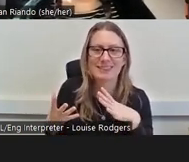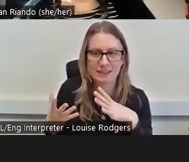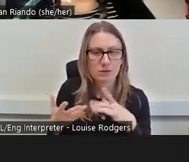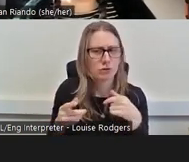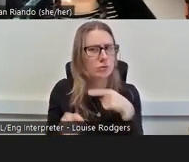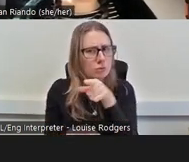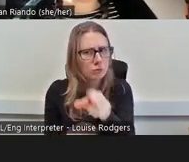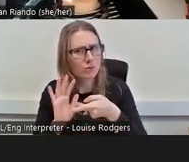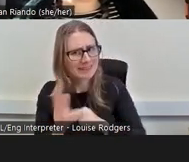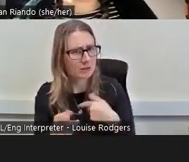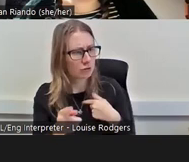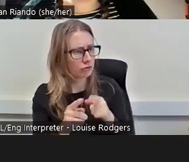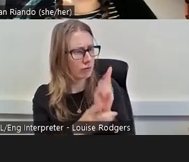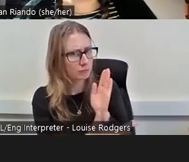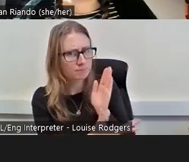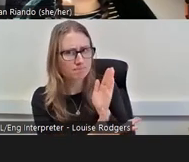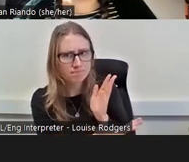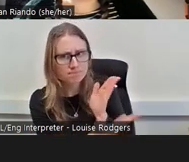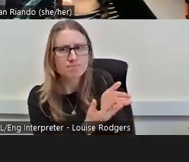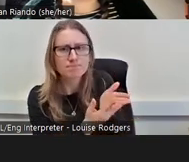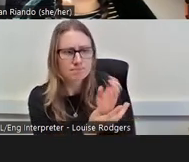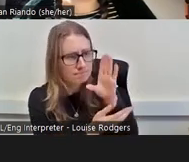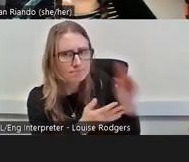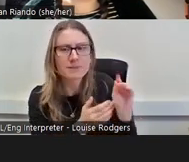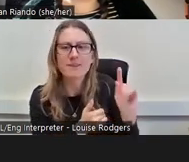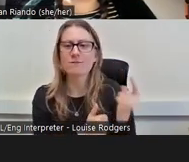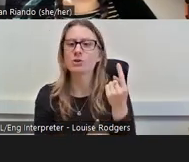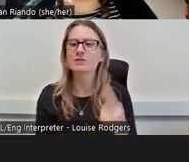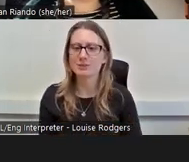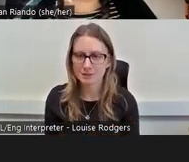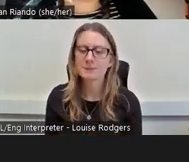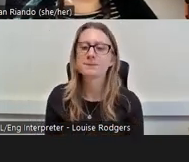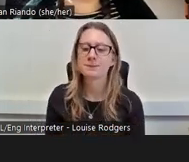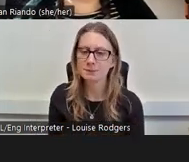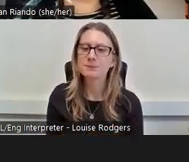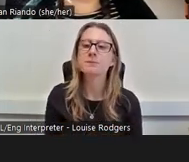with those open conversations and what you've got to offer. Thank you so much.